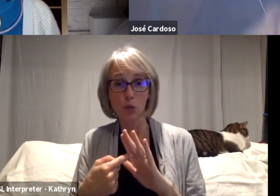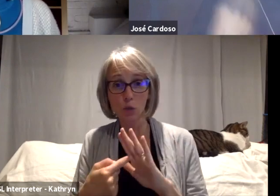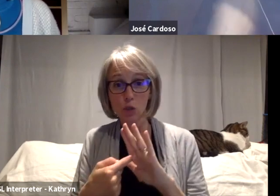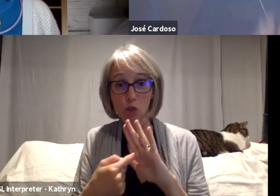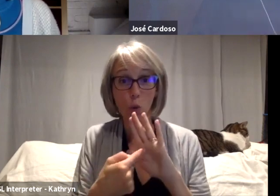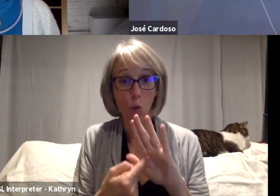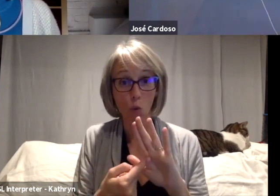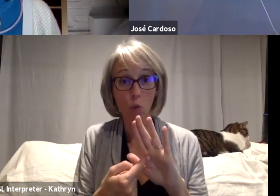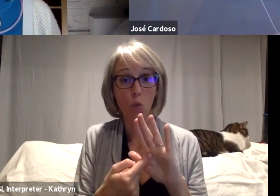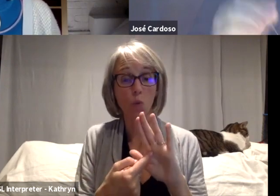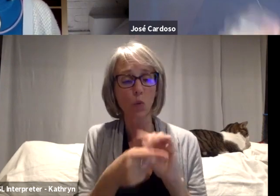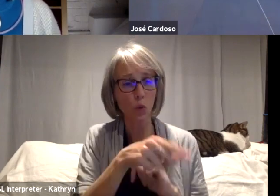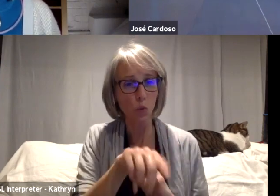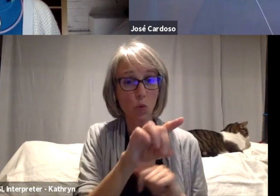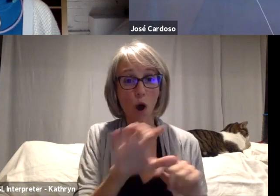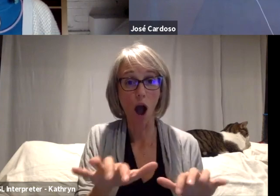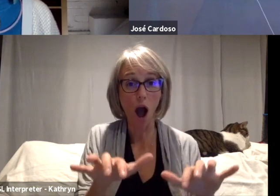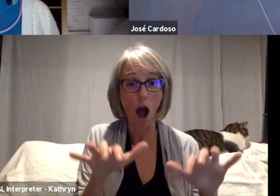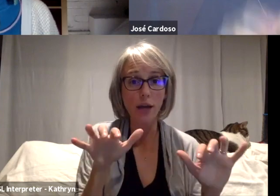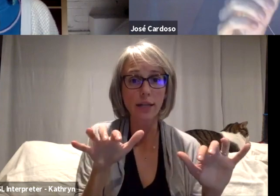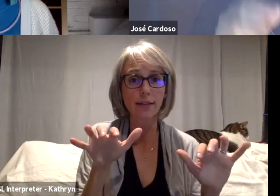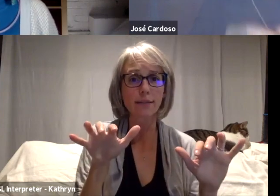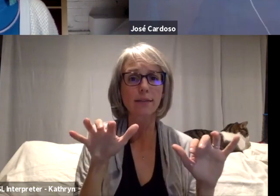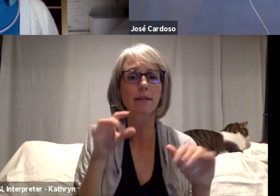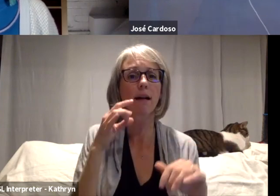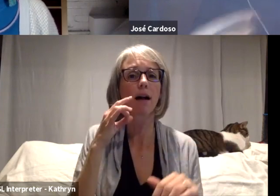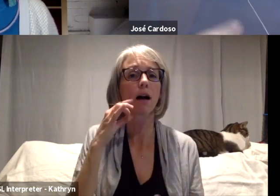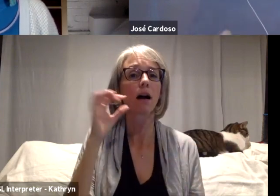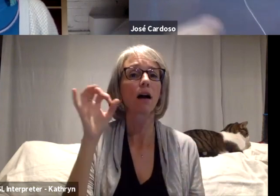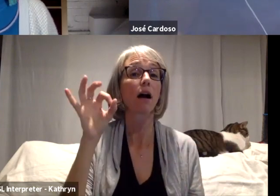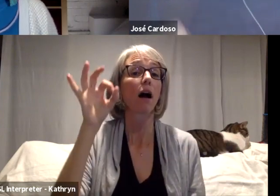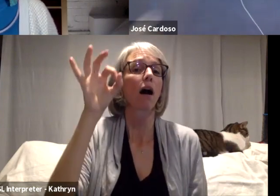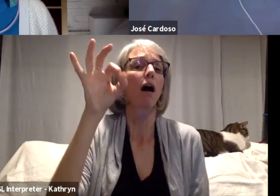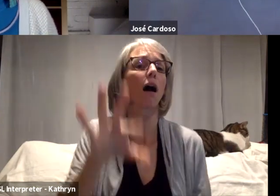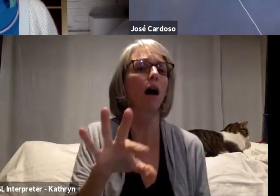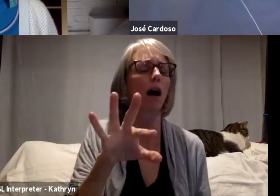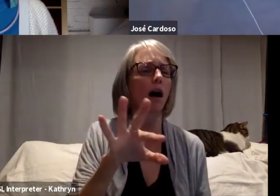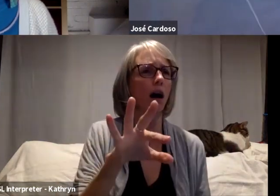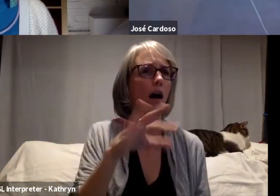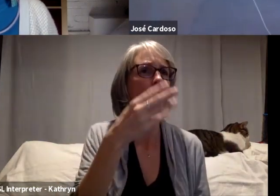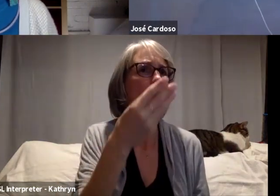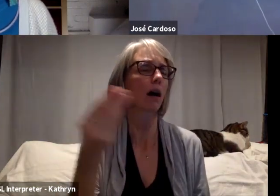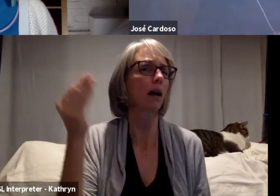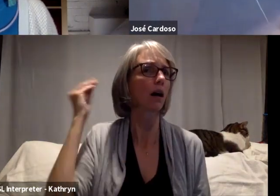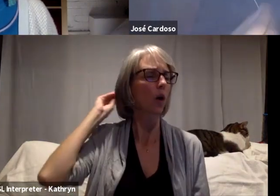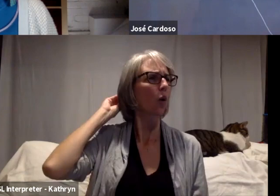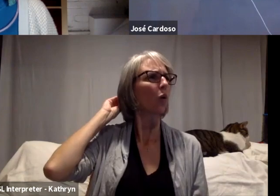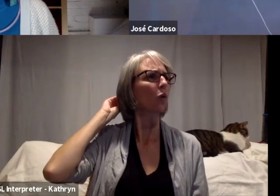who listens the film and put a seed to sew a new restlessness question about Amazon, about life,